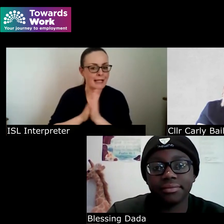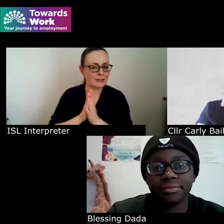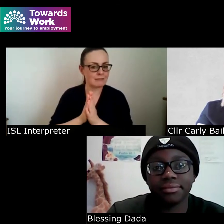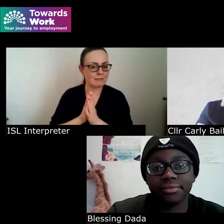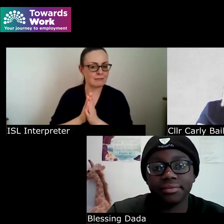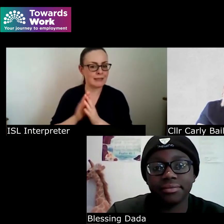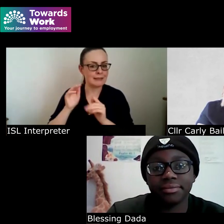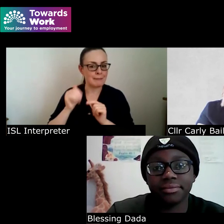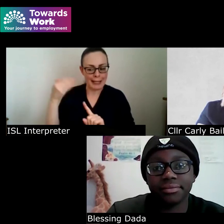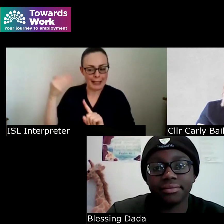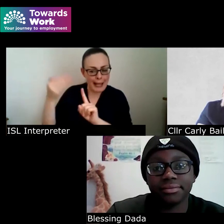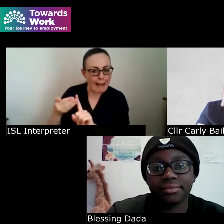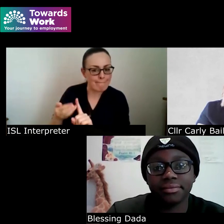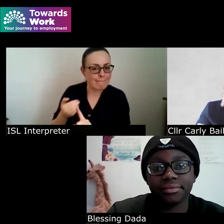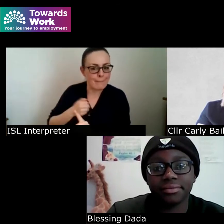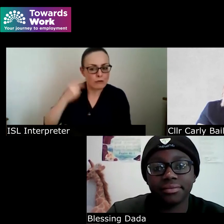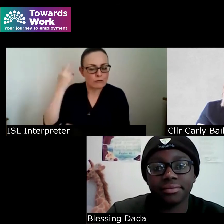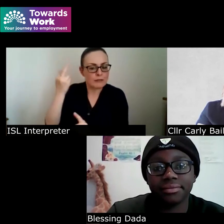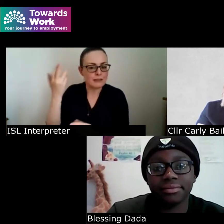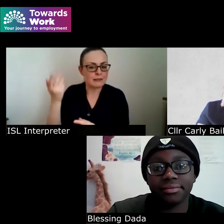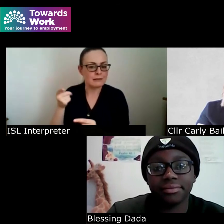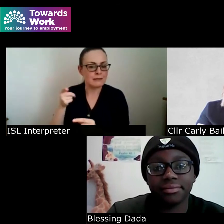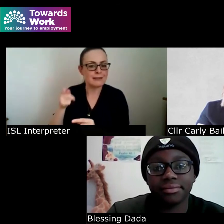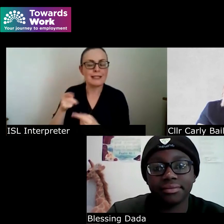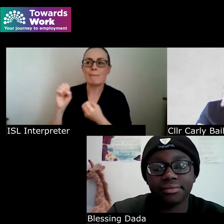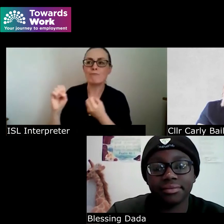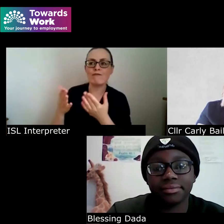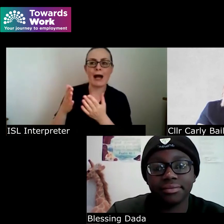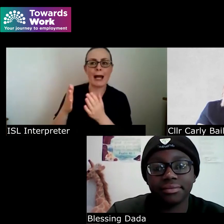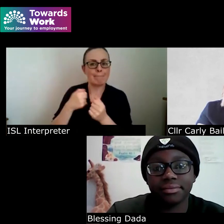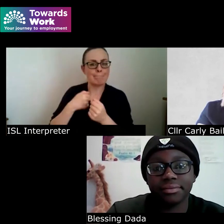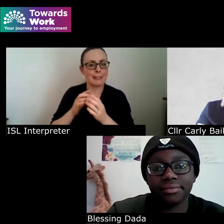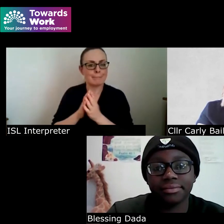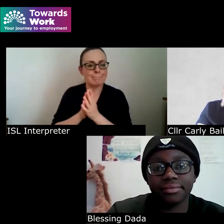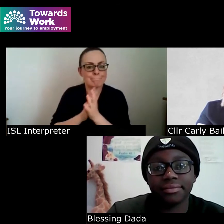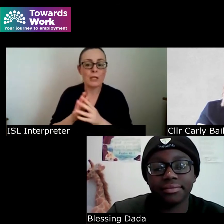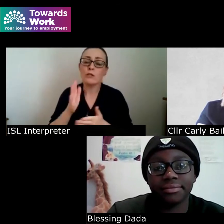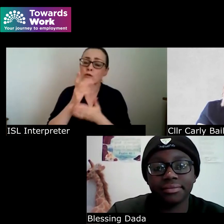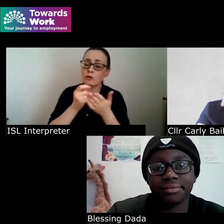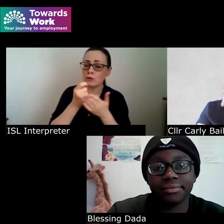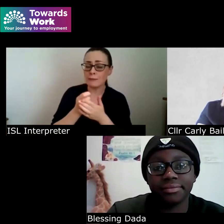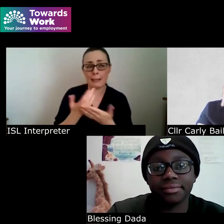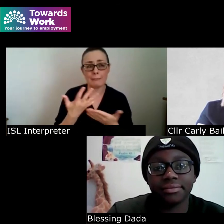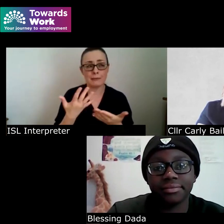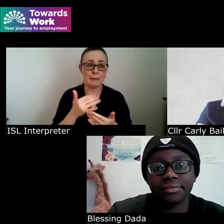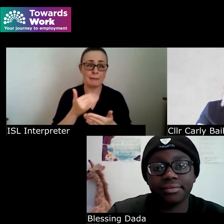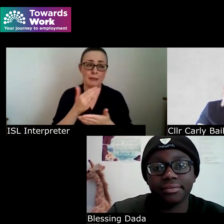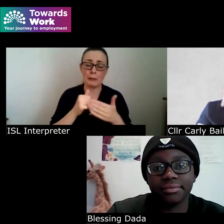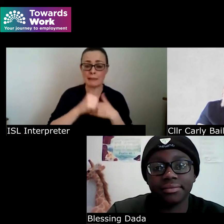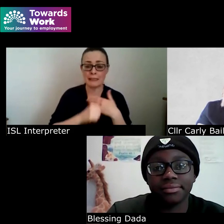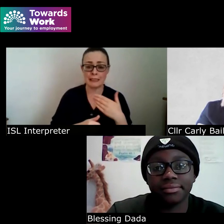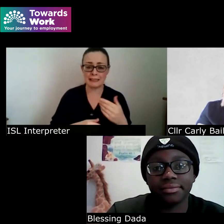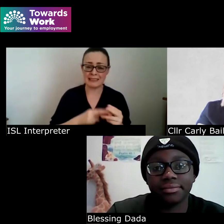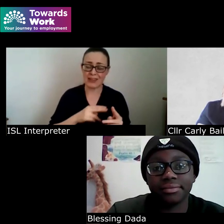something that that gives you the drive through the days that maybe aren't so good and the stuff